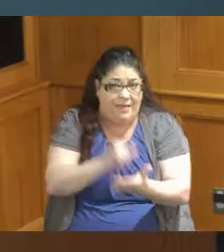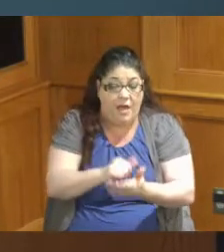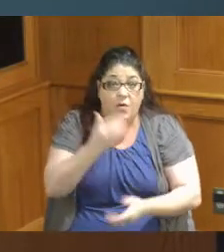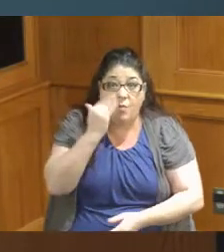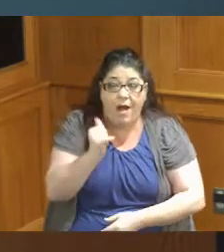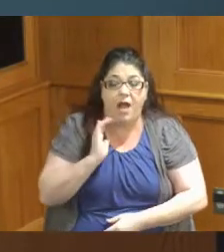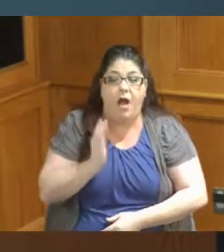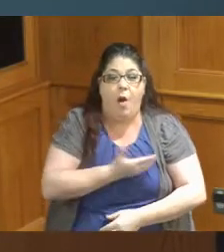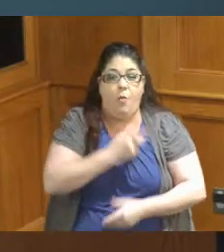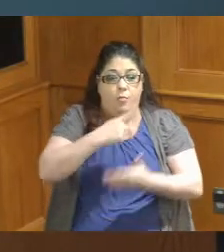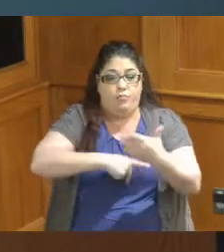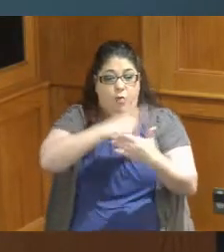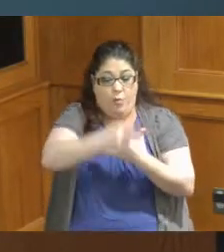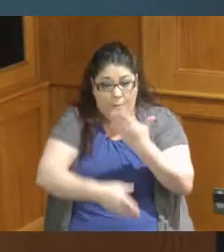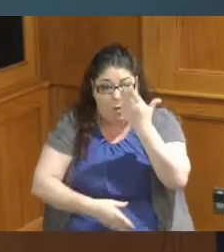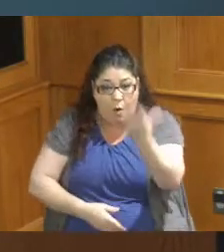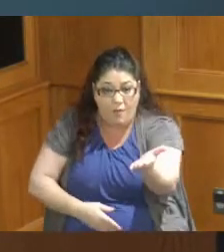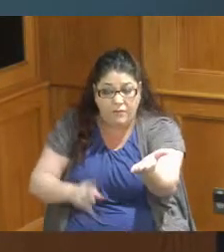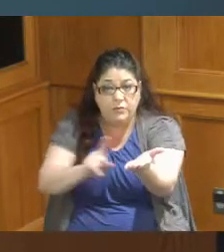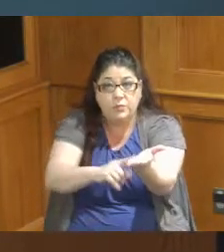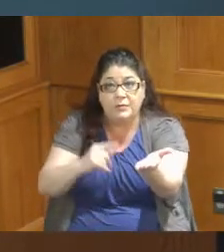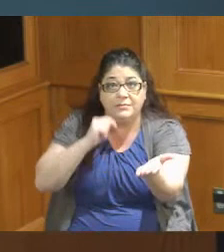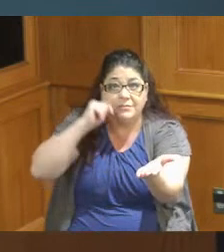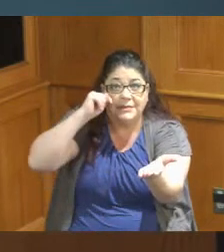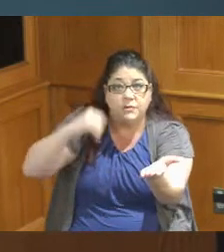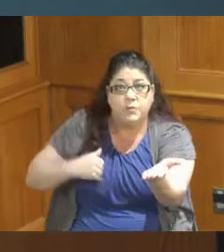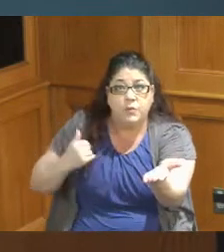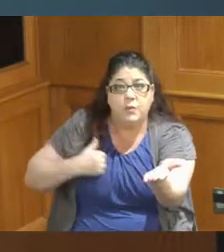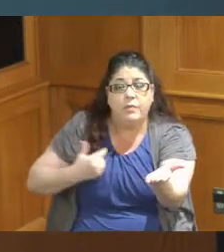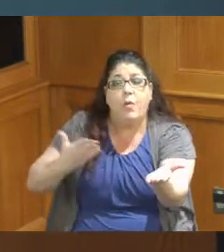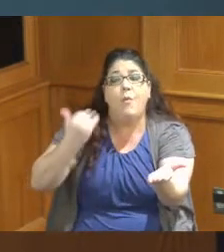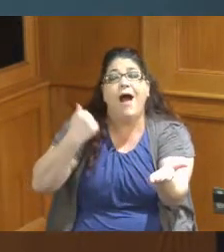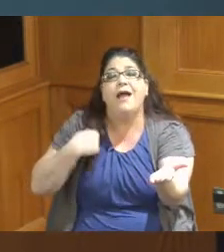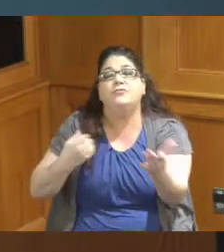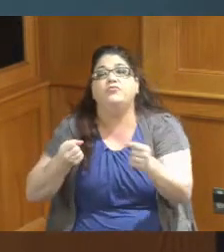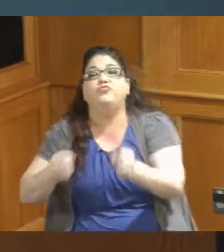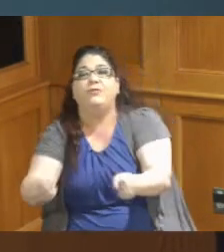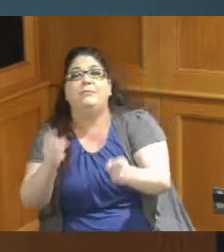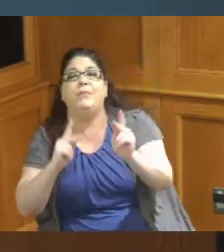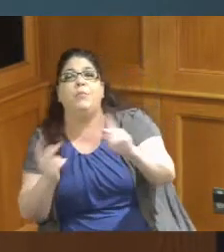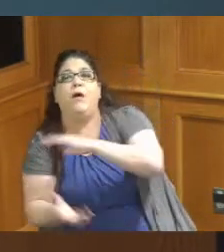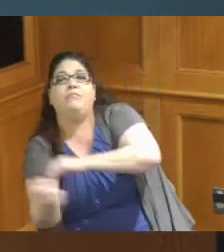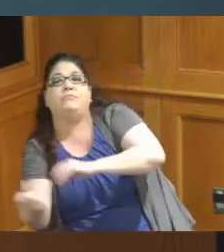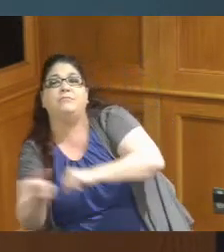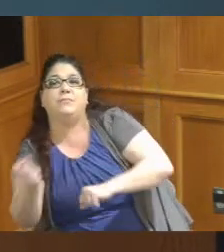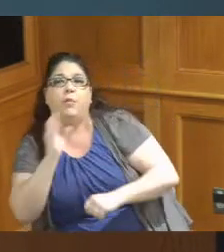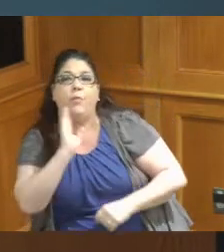to the youth before the street program gets to the youth and that's why we're funding a lot of these